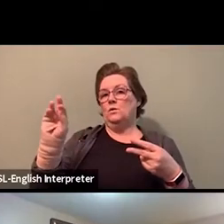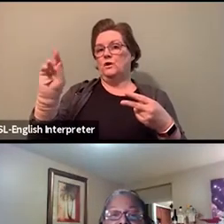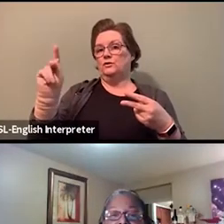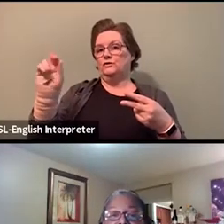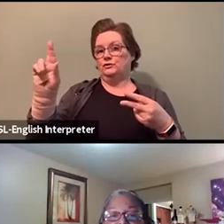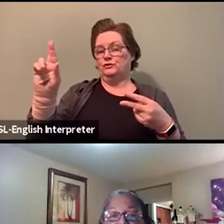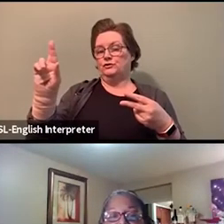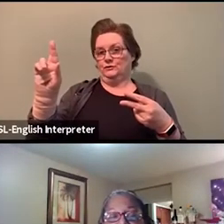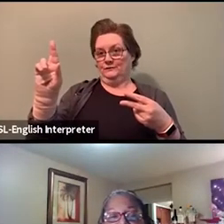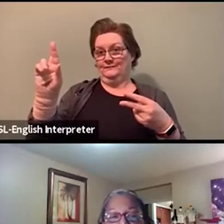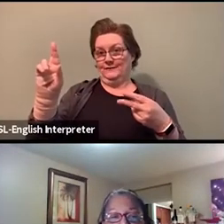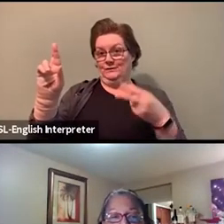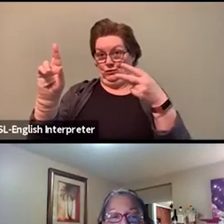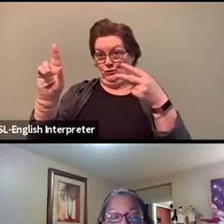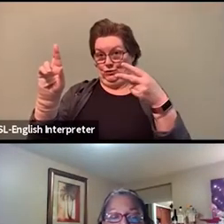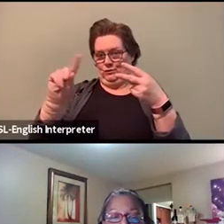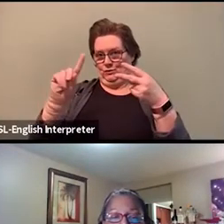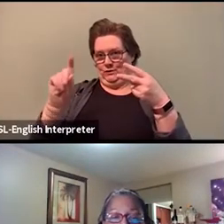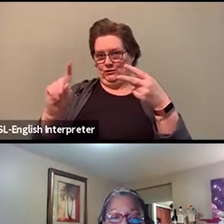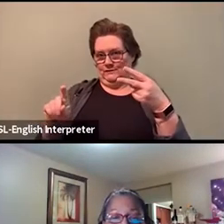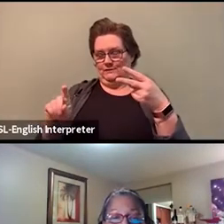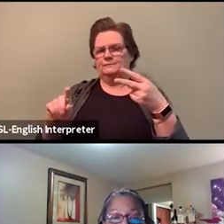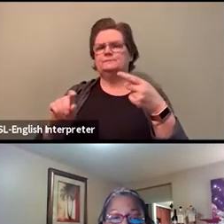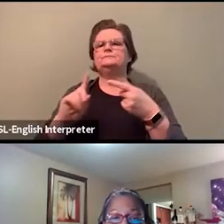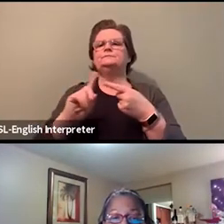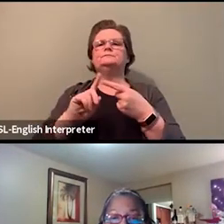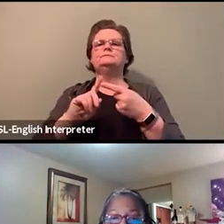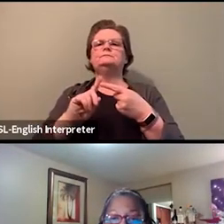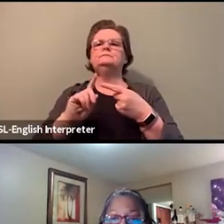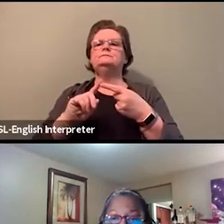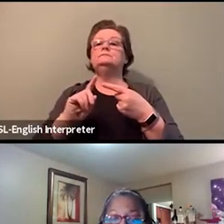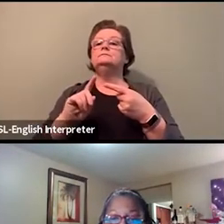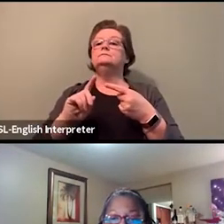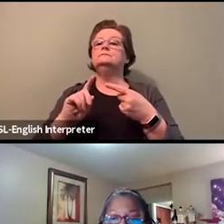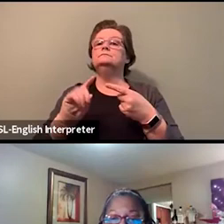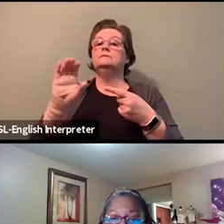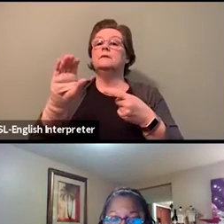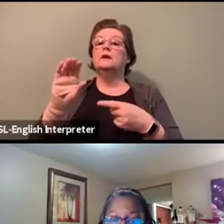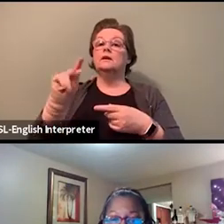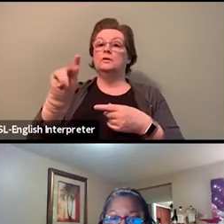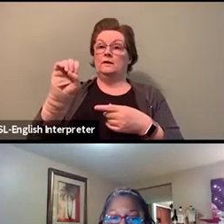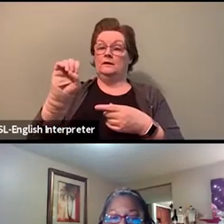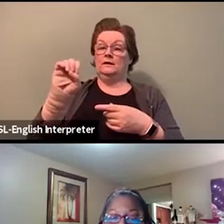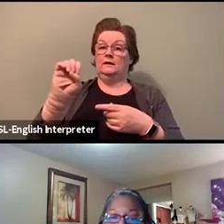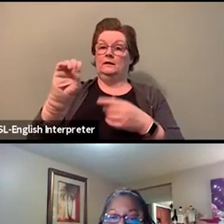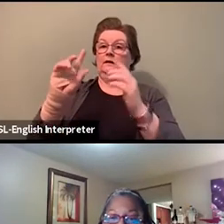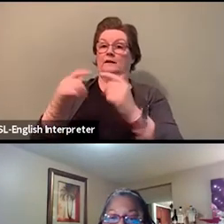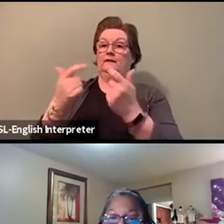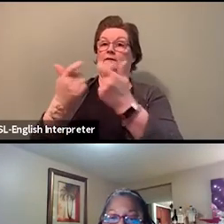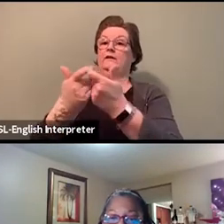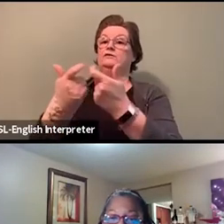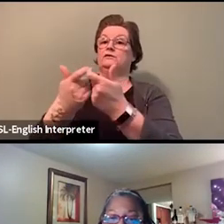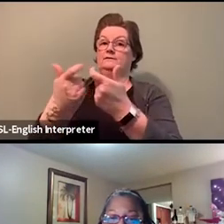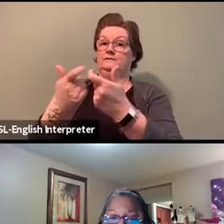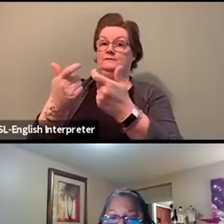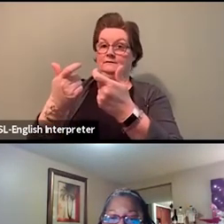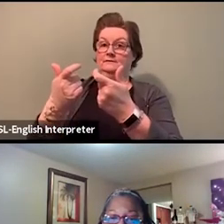Robert is asking, since the Ontario CUPE convention is coming up, will there be workshops, and anti-black racism